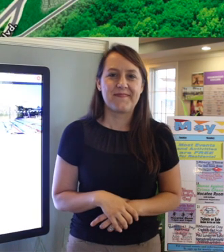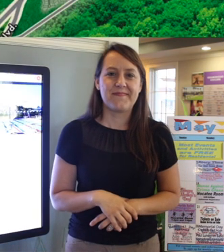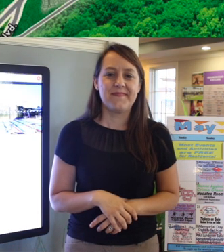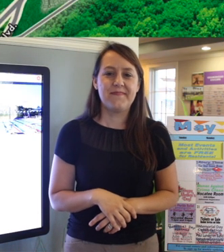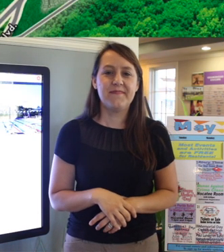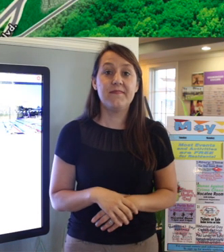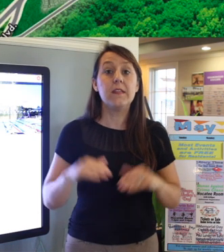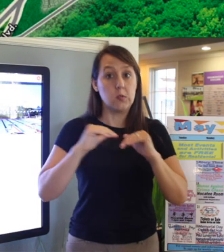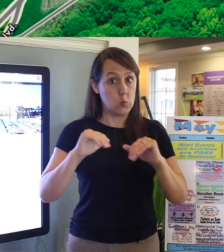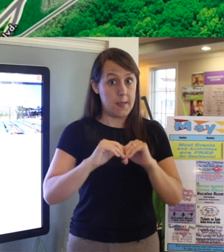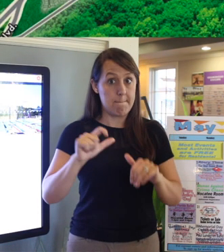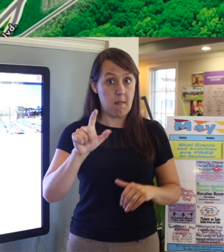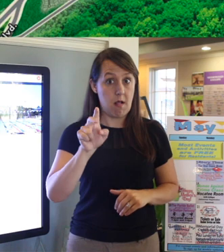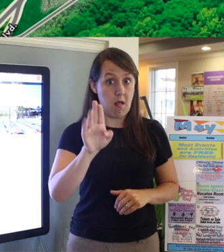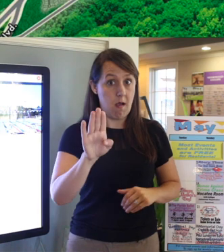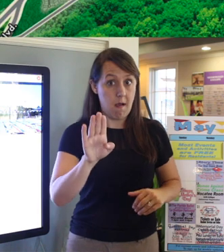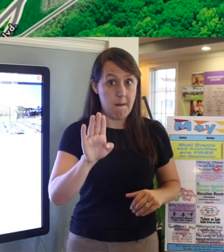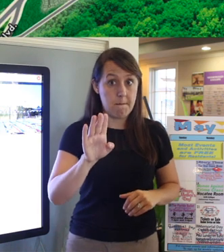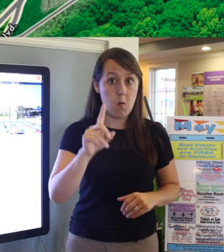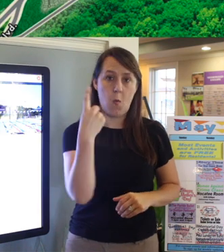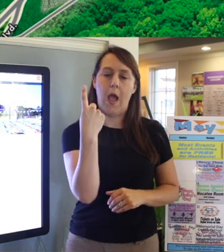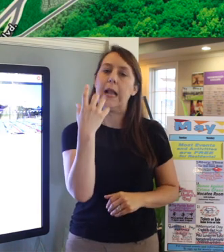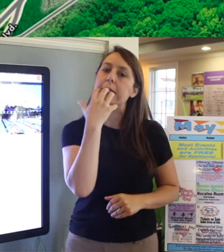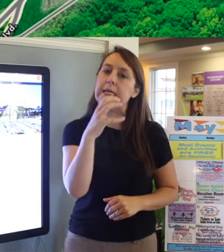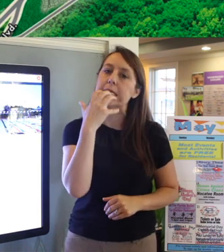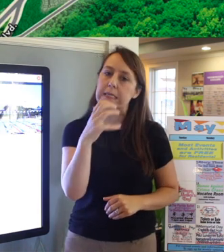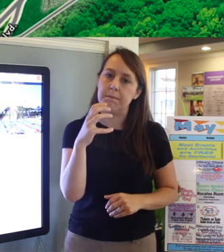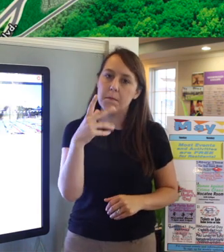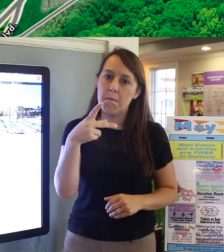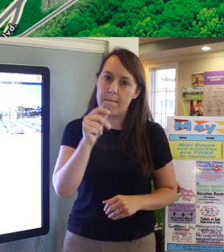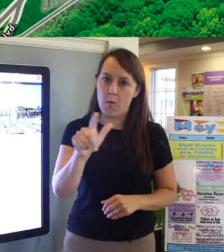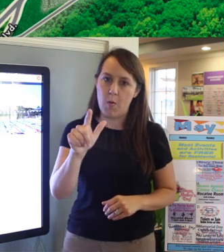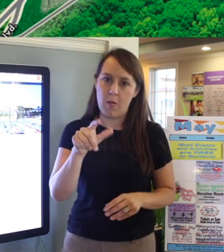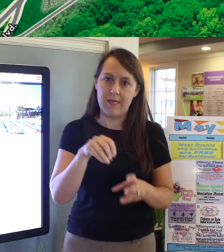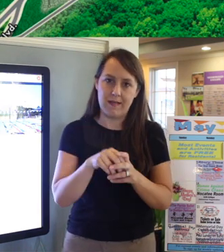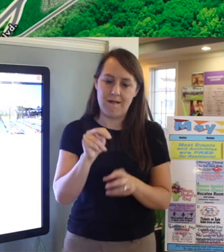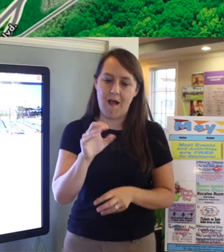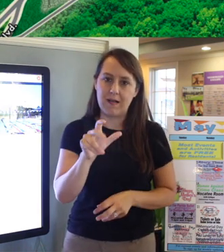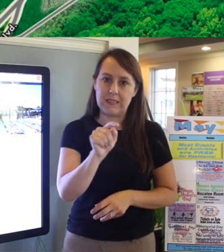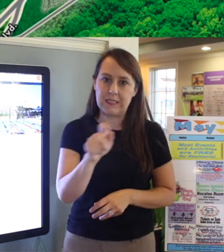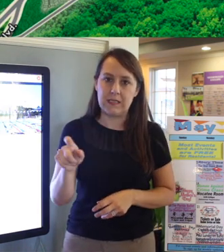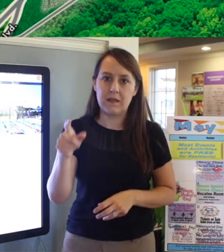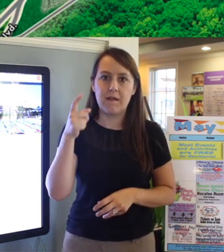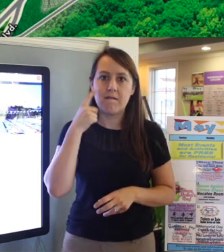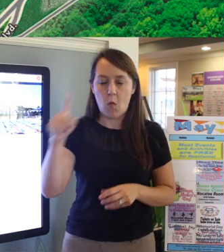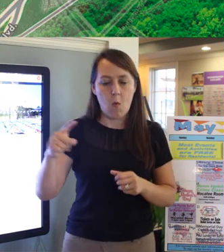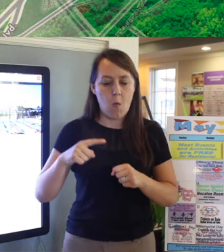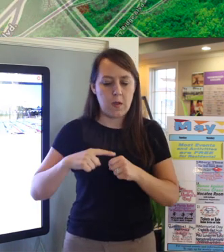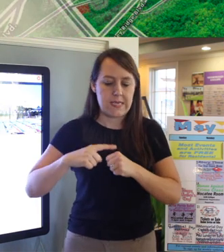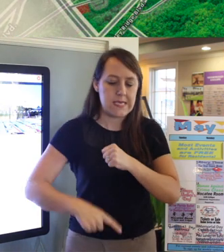The Swim Club is our only heated pool at Nocatee This is available for lap swimming year-round